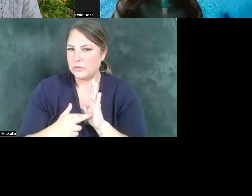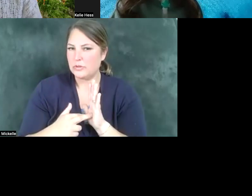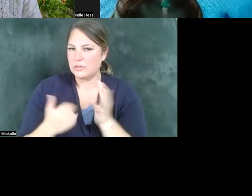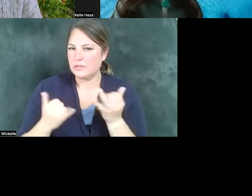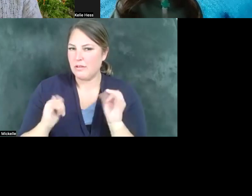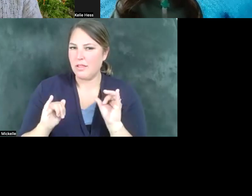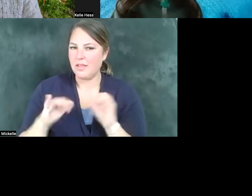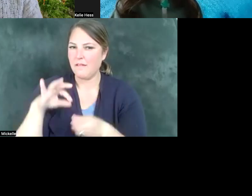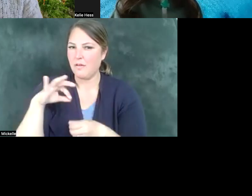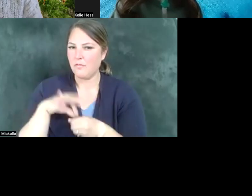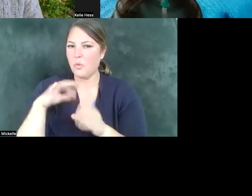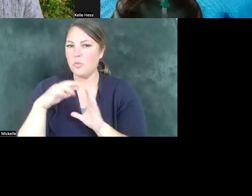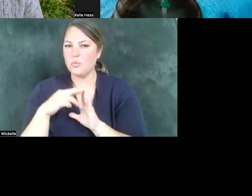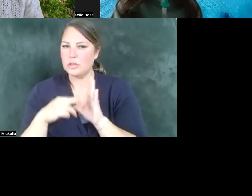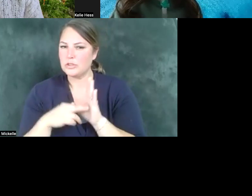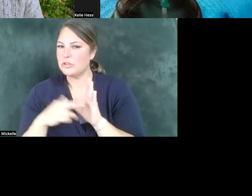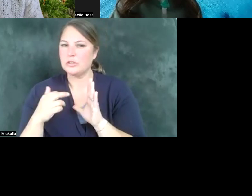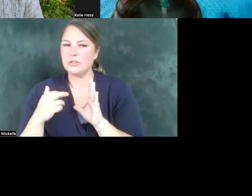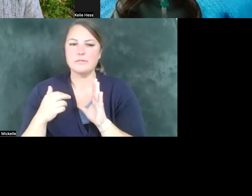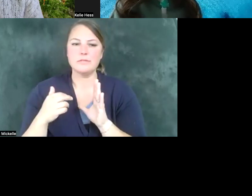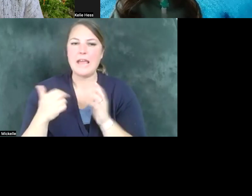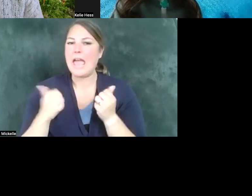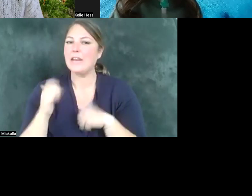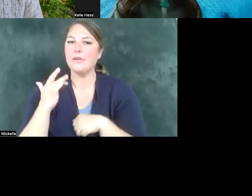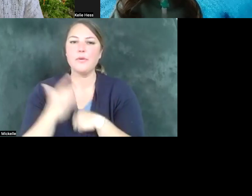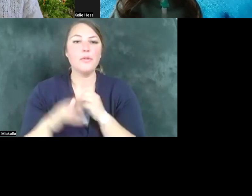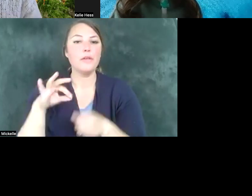vote at any early voting location as well